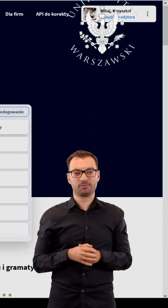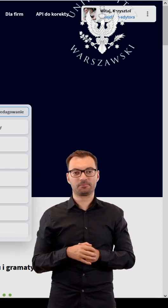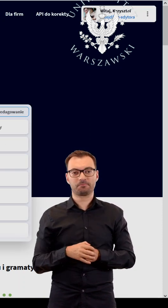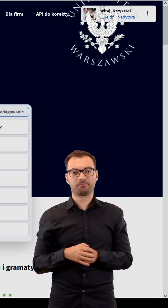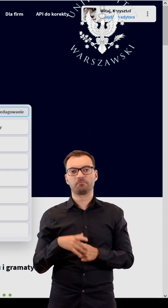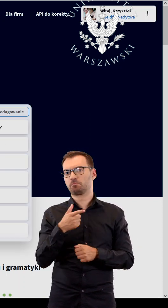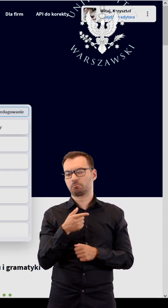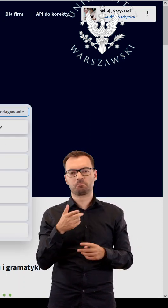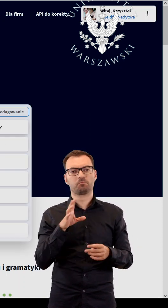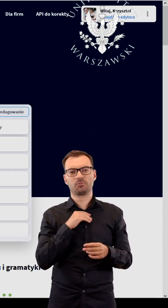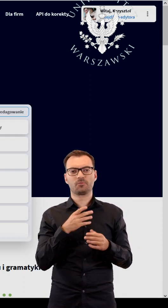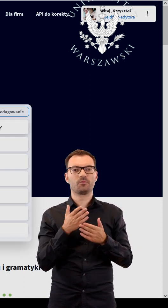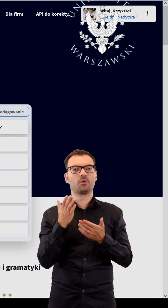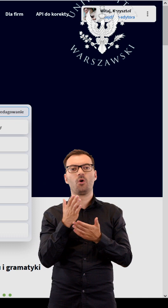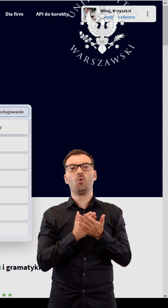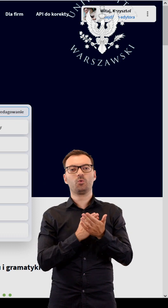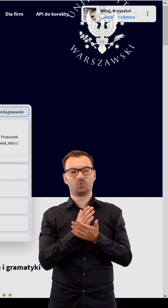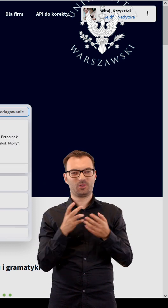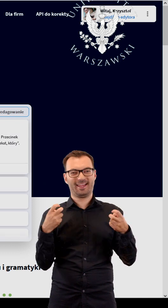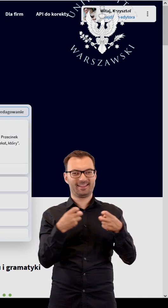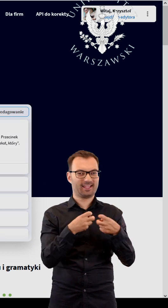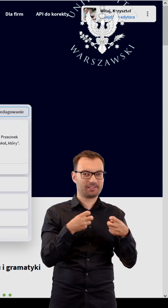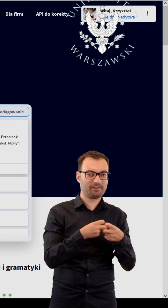It is available both as an online service